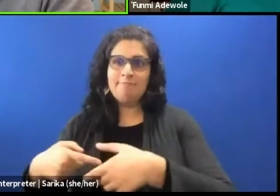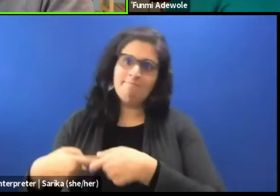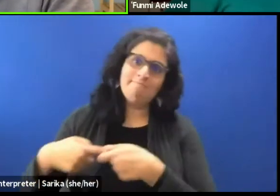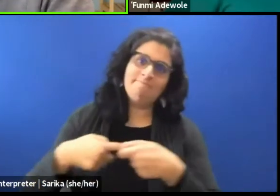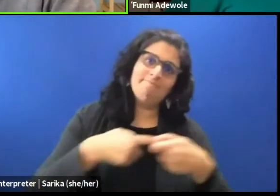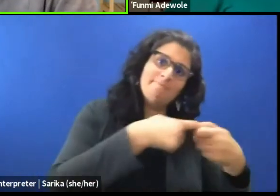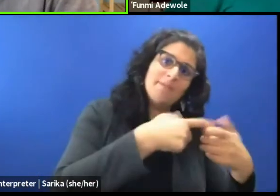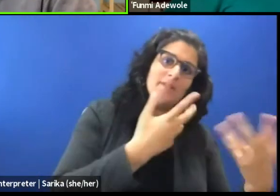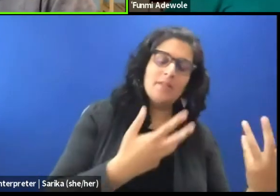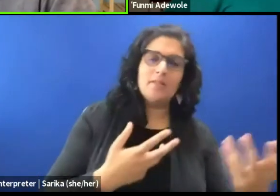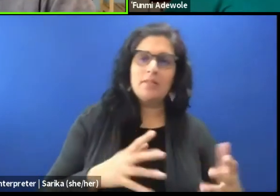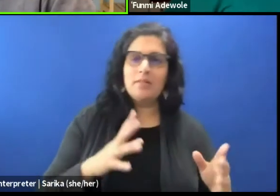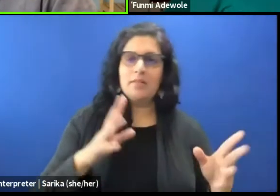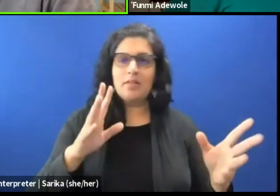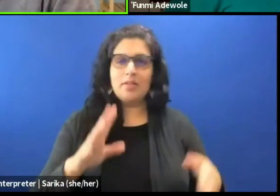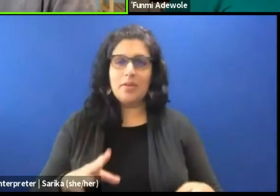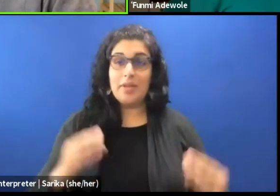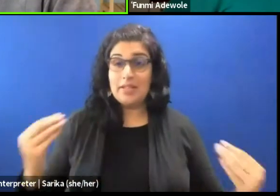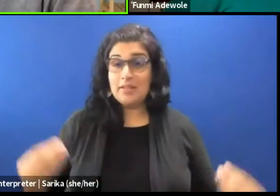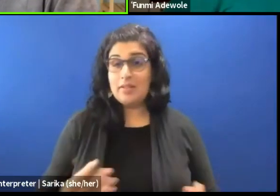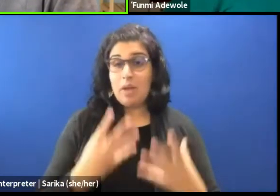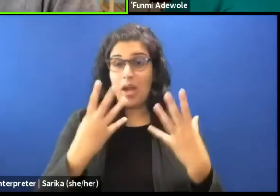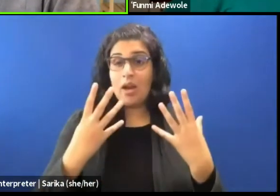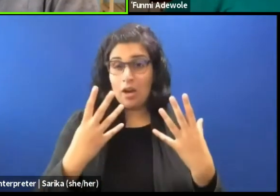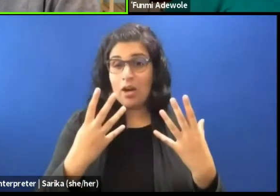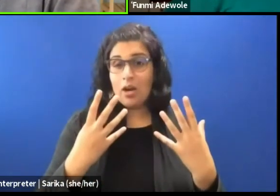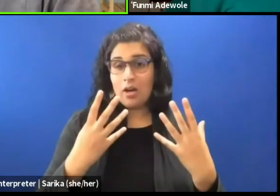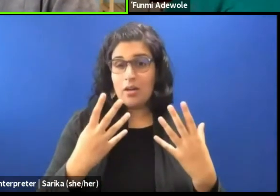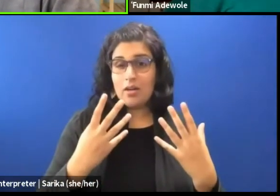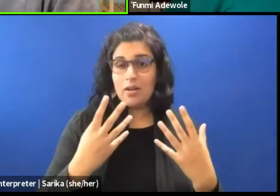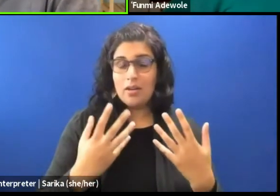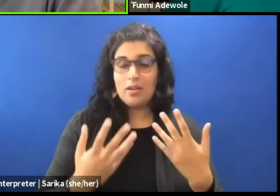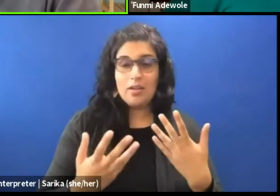For us to start thinking about those that are not necessarily working within